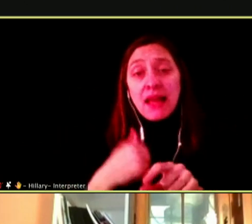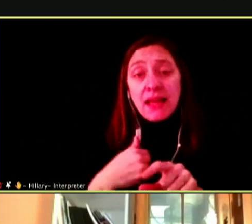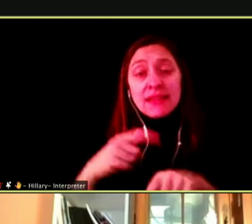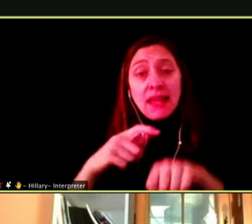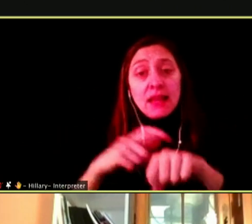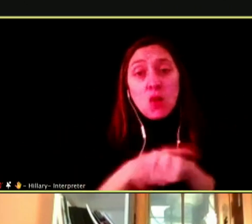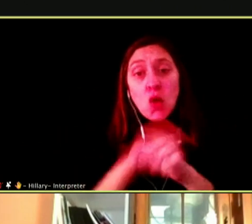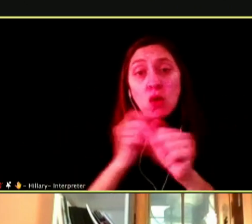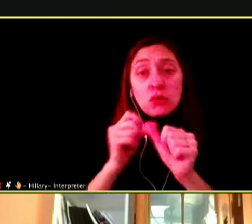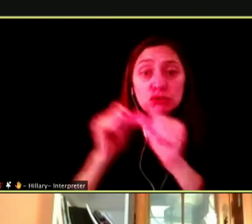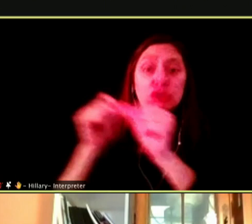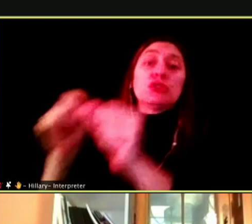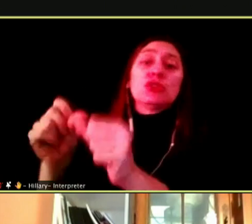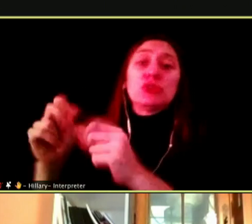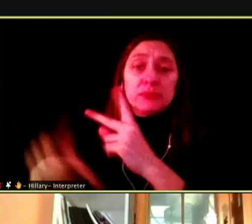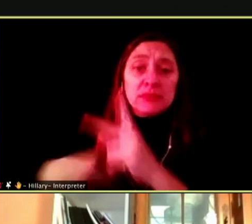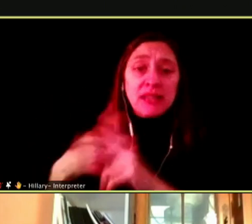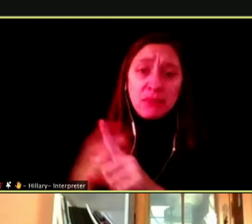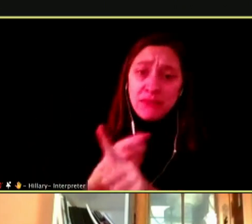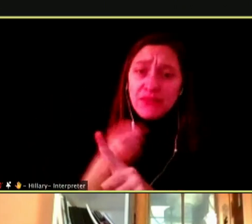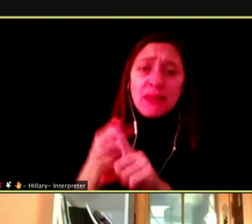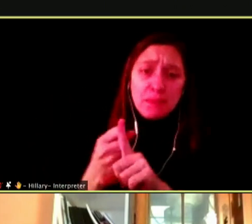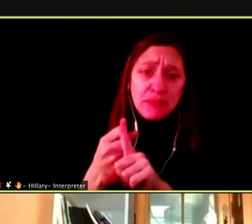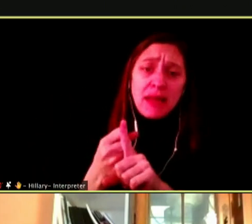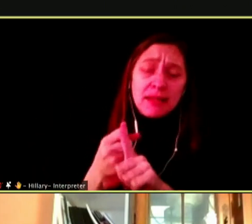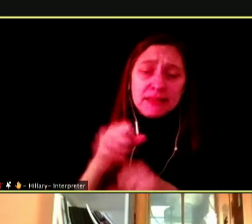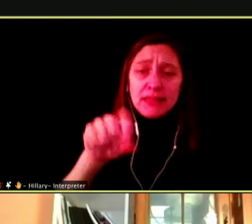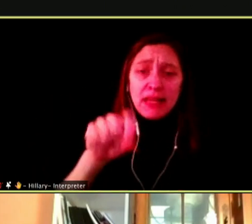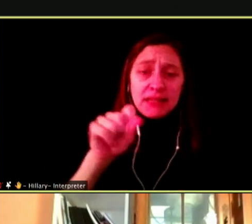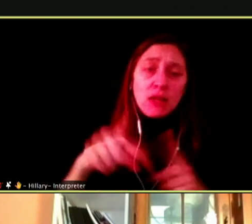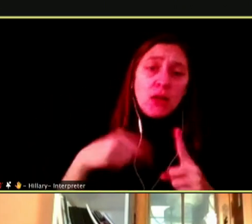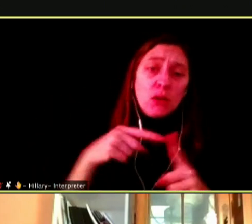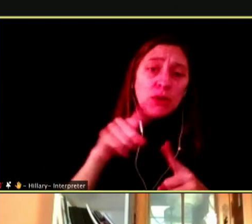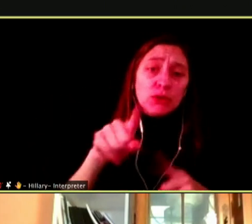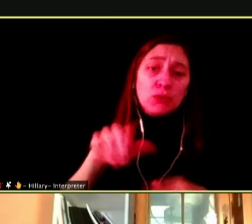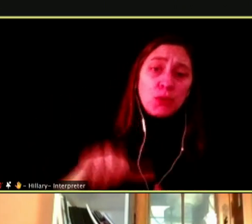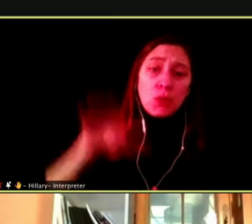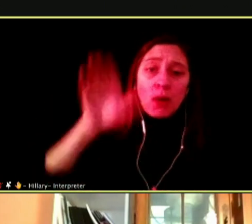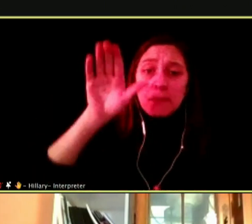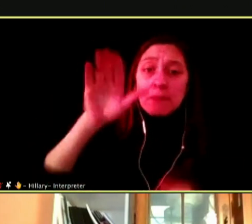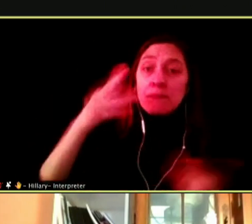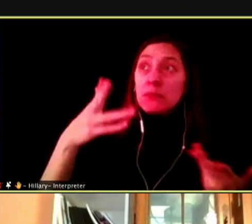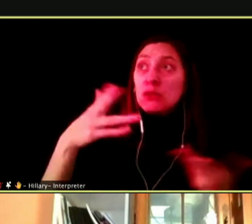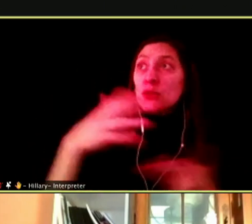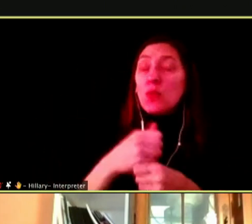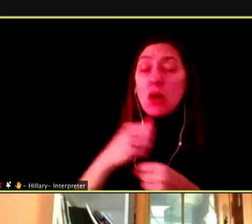AND SO EVEN AS YOU GROW UP, LET'S SAY YOU GO AND GET LIFE INSURANCE HEALTH INSURANCE,